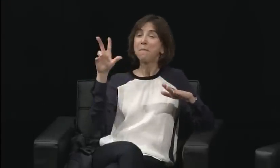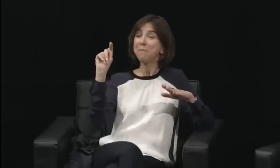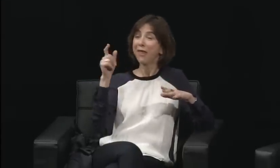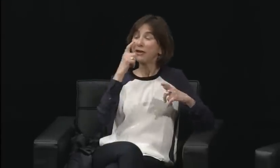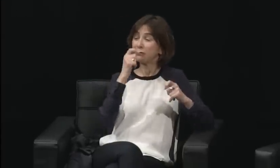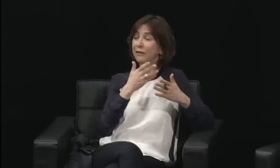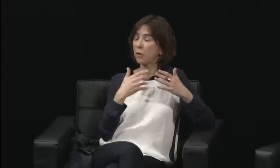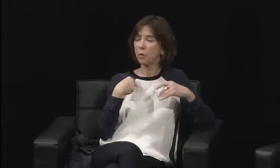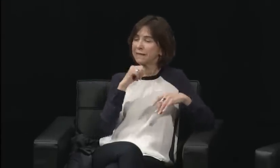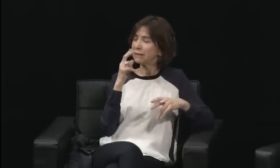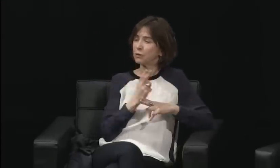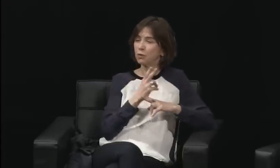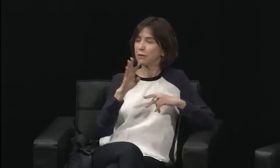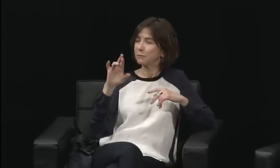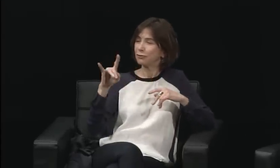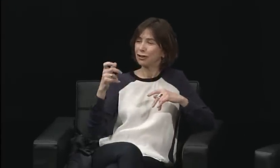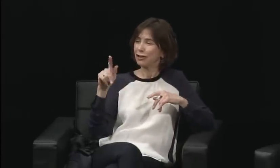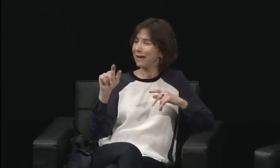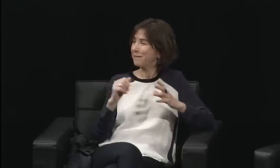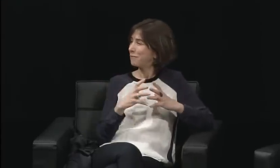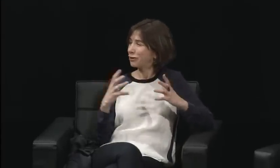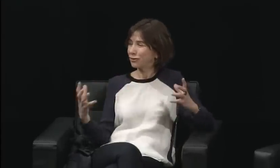that was the face presented to the world.